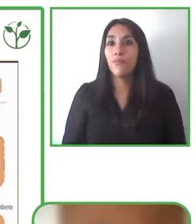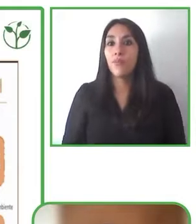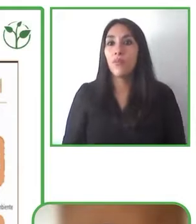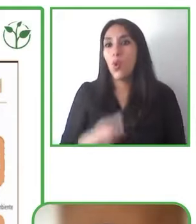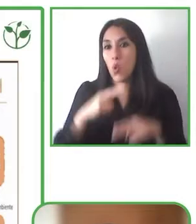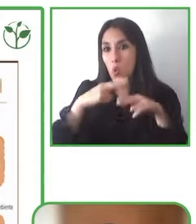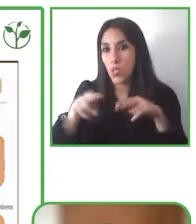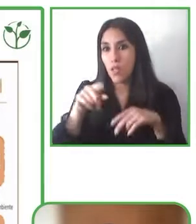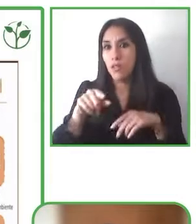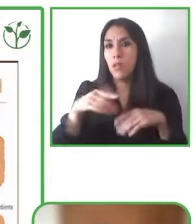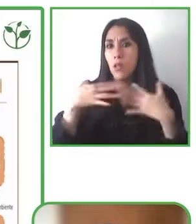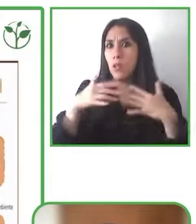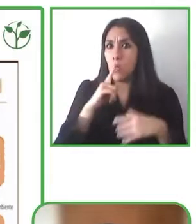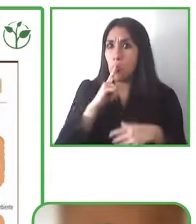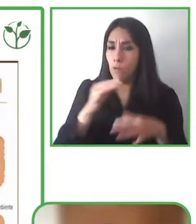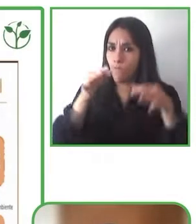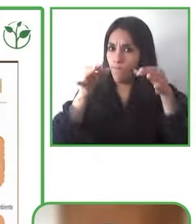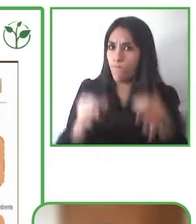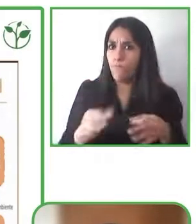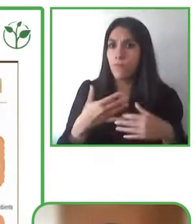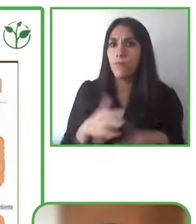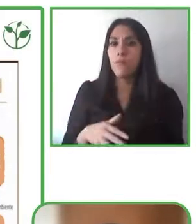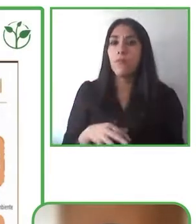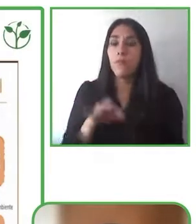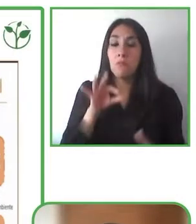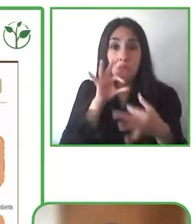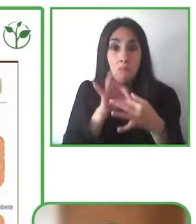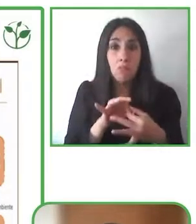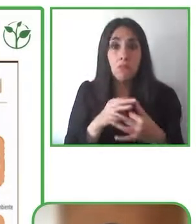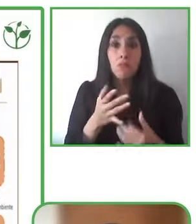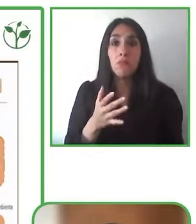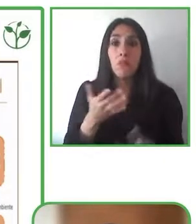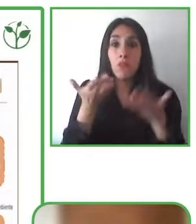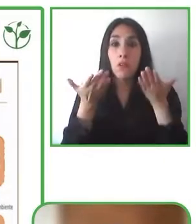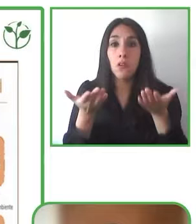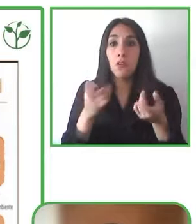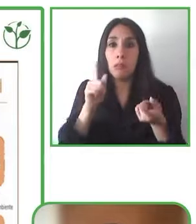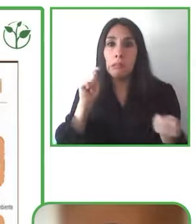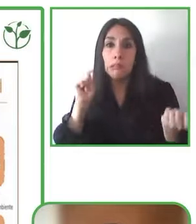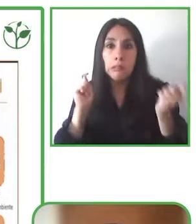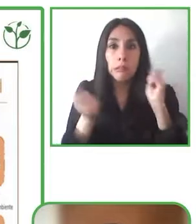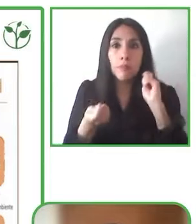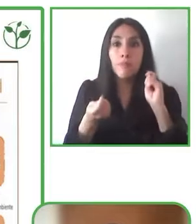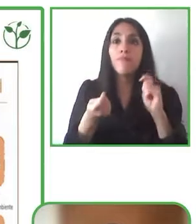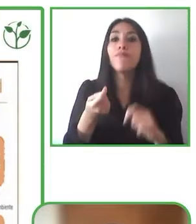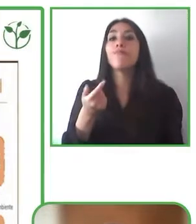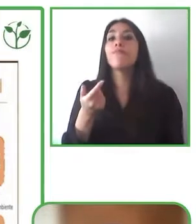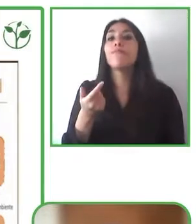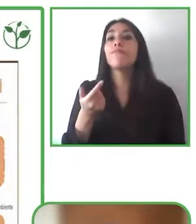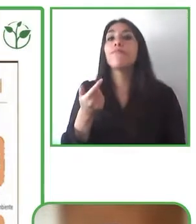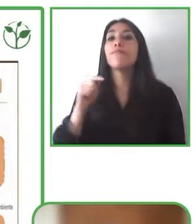And also we have to consider this robot's change that we all live and here